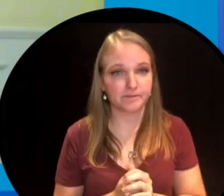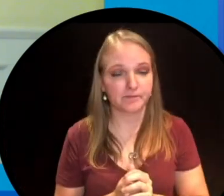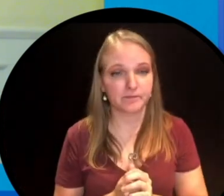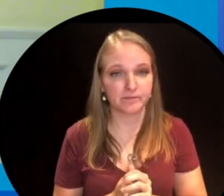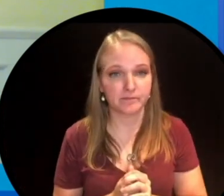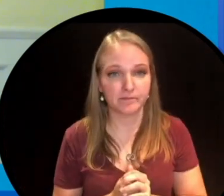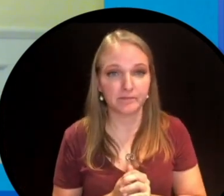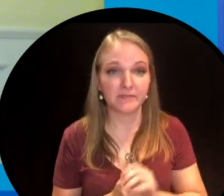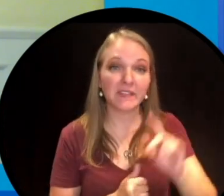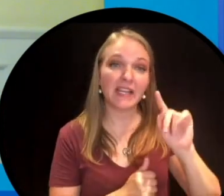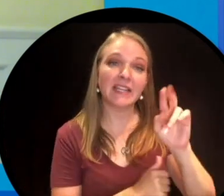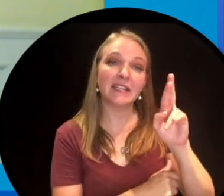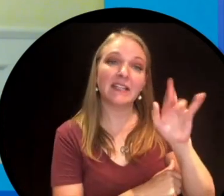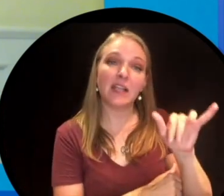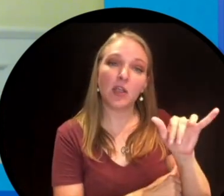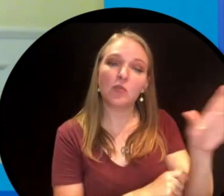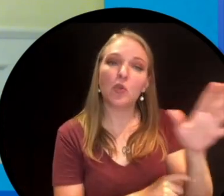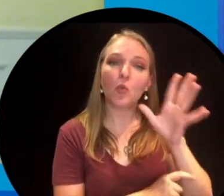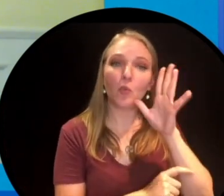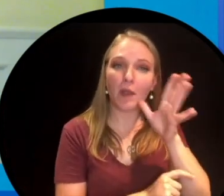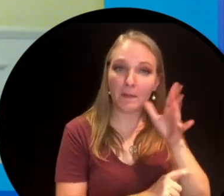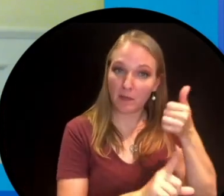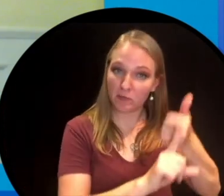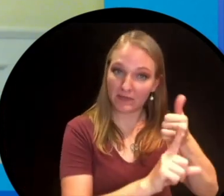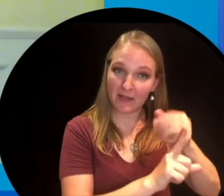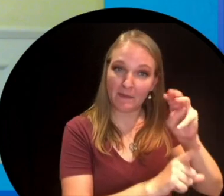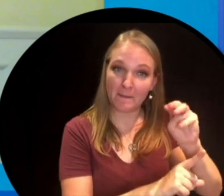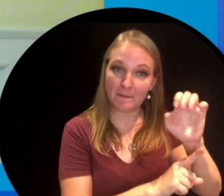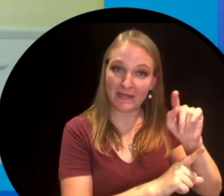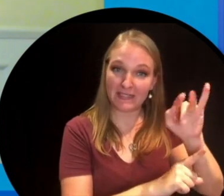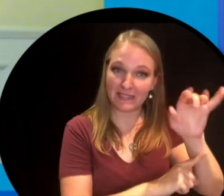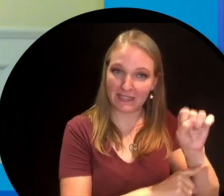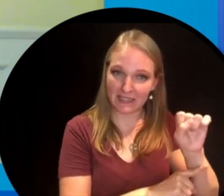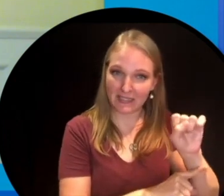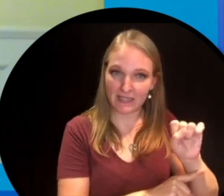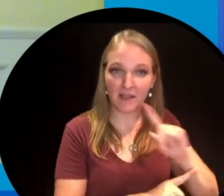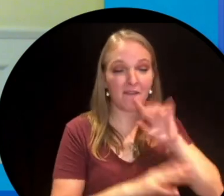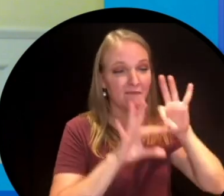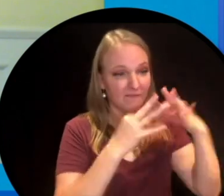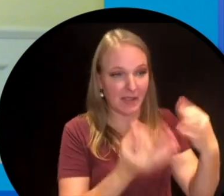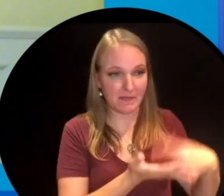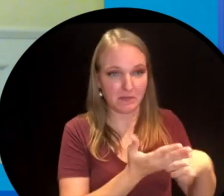Terry's grandmother was Metis but it just wasn't really talked about much when Terry was a kid.